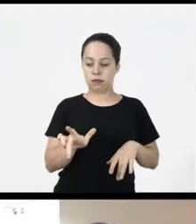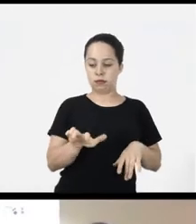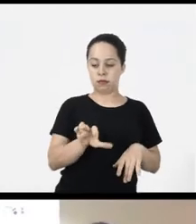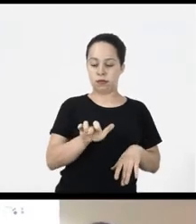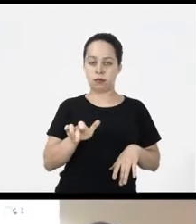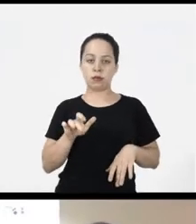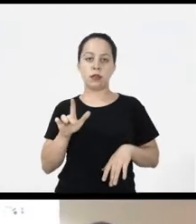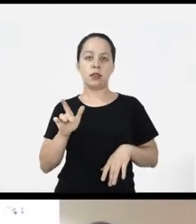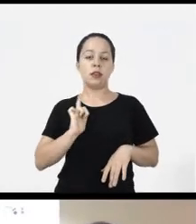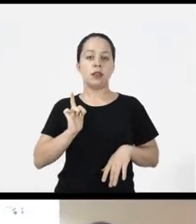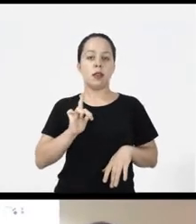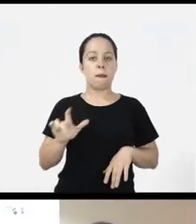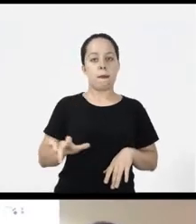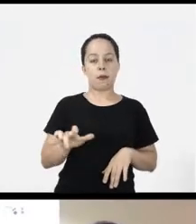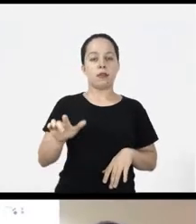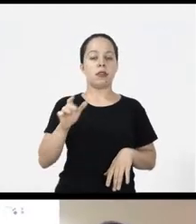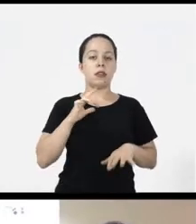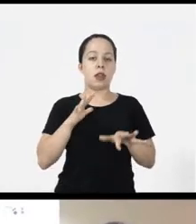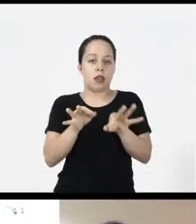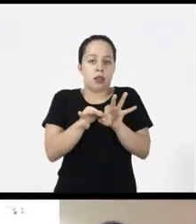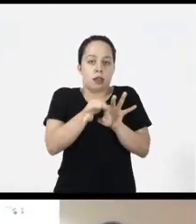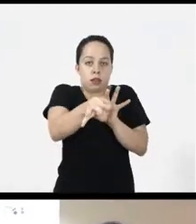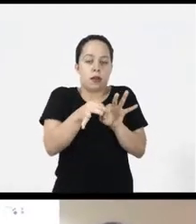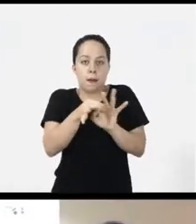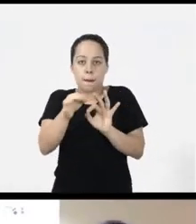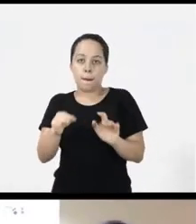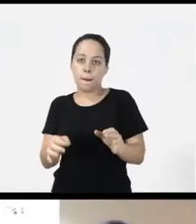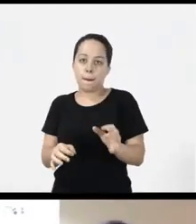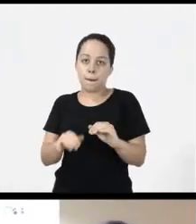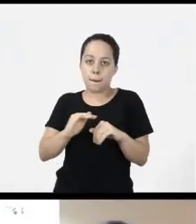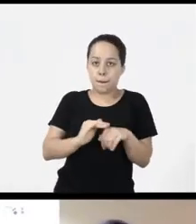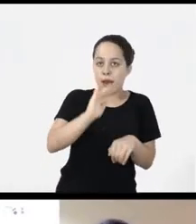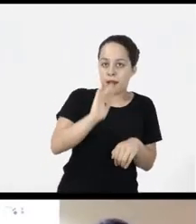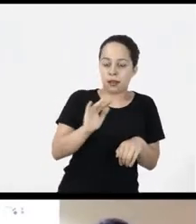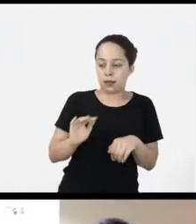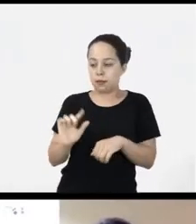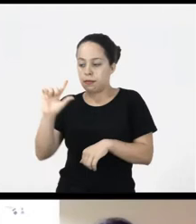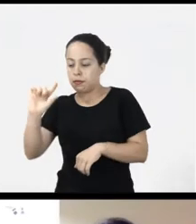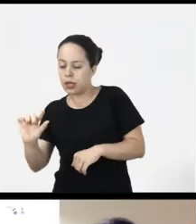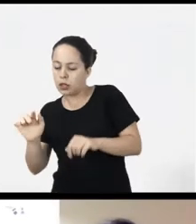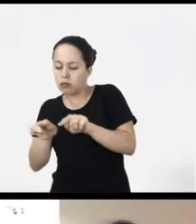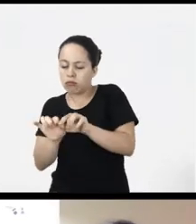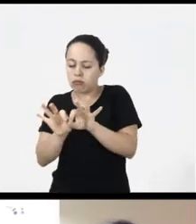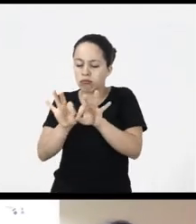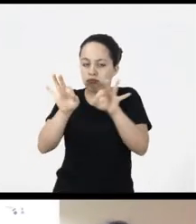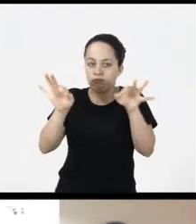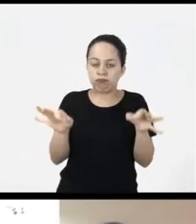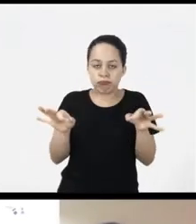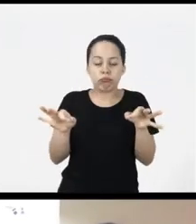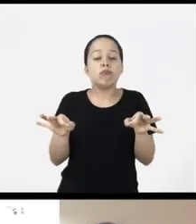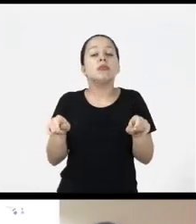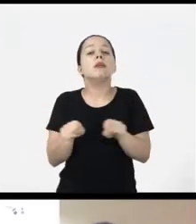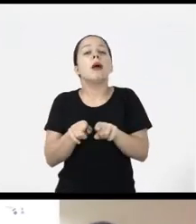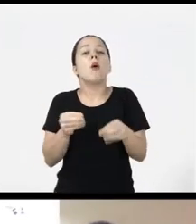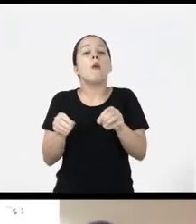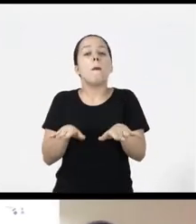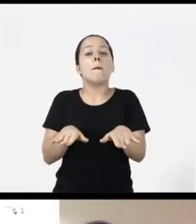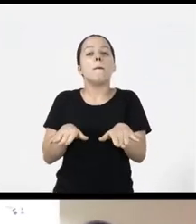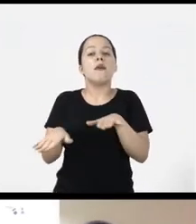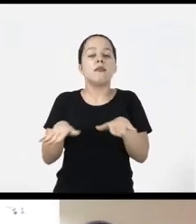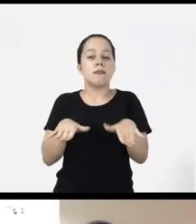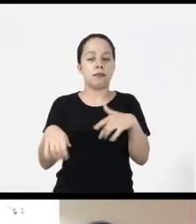mouses with a distance between the buttons greater or lesser according to the residual movement that